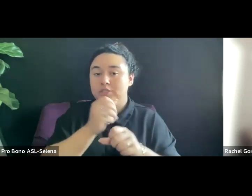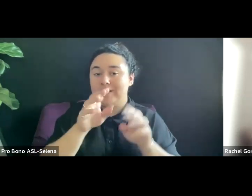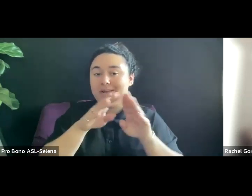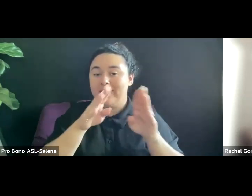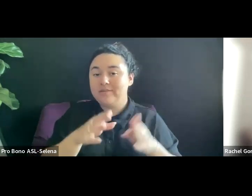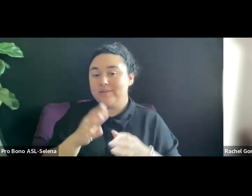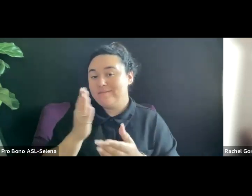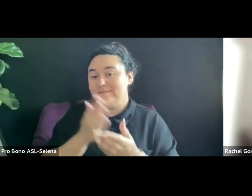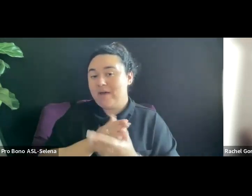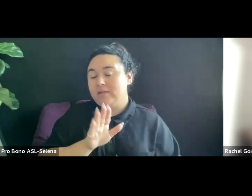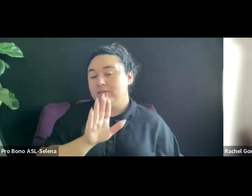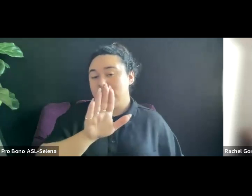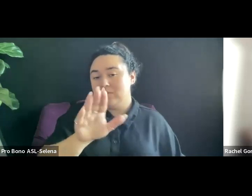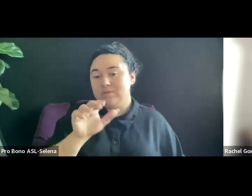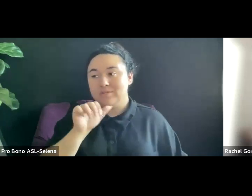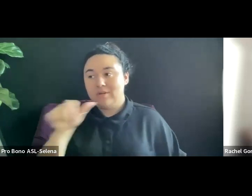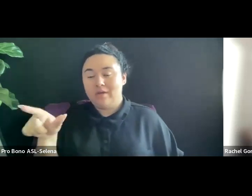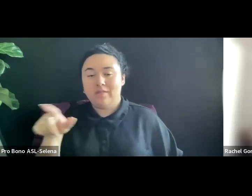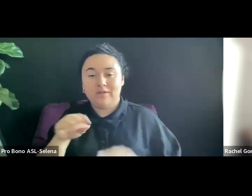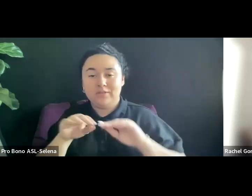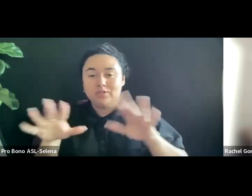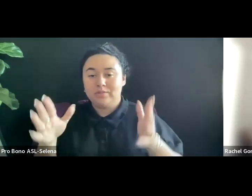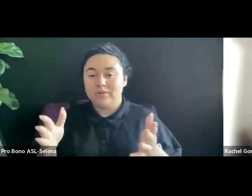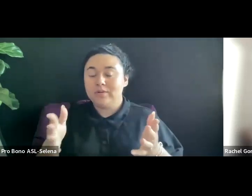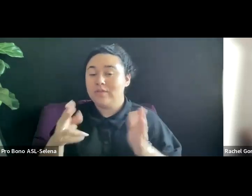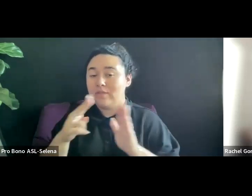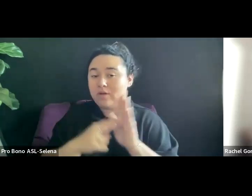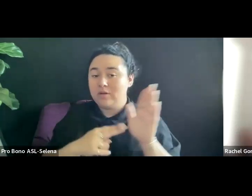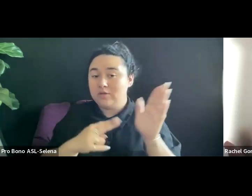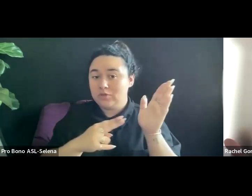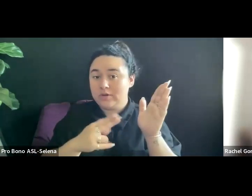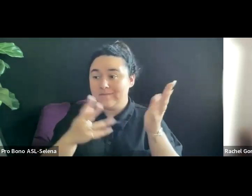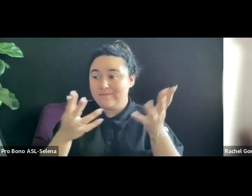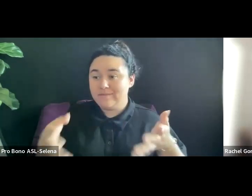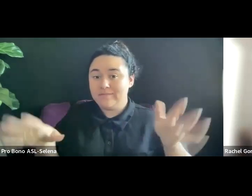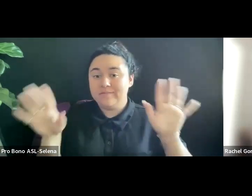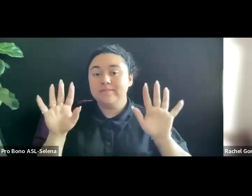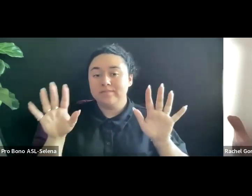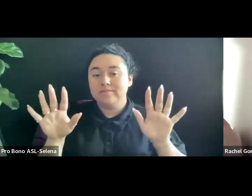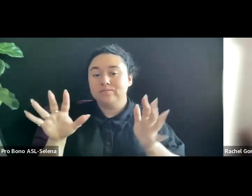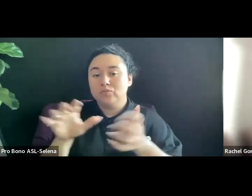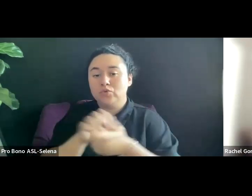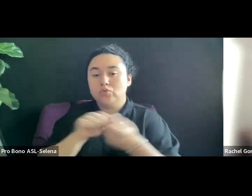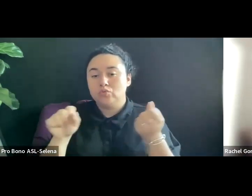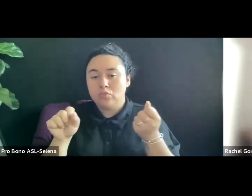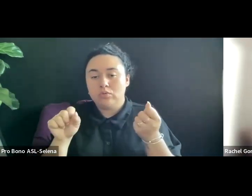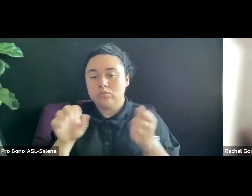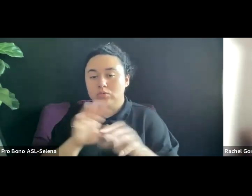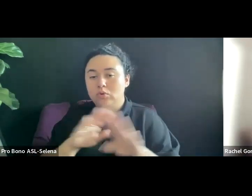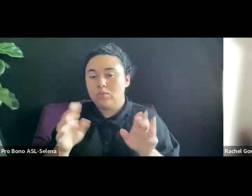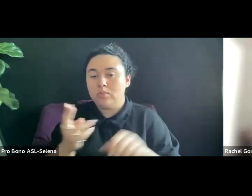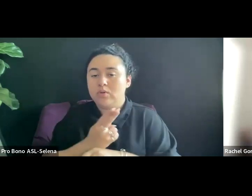ATTEND OF THE CONTRACTS A'S MENTIONED, IT WILL BE DESTROYED AND IT WILL BE A WASTE.